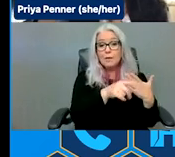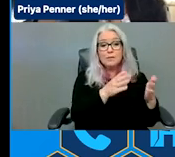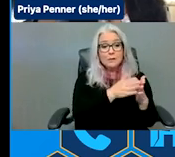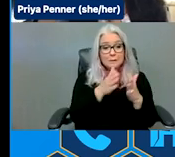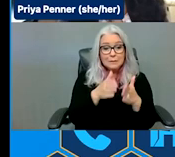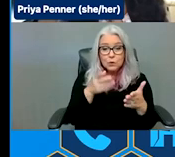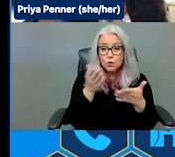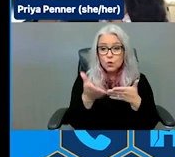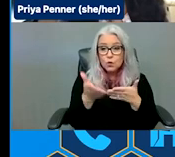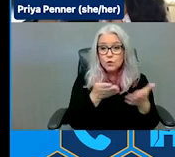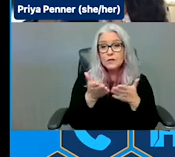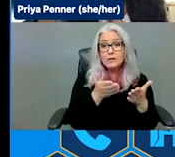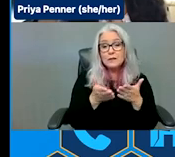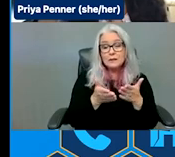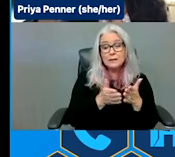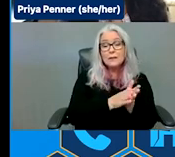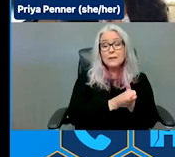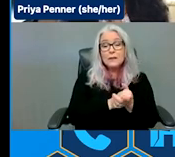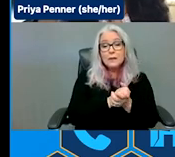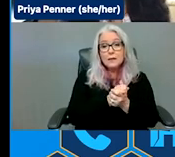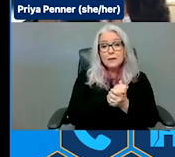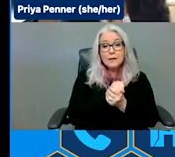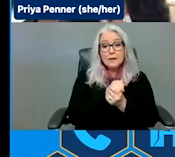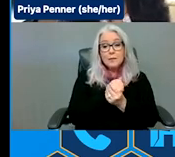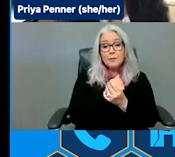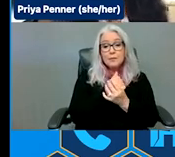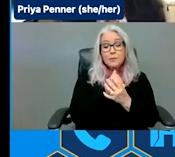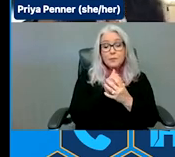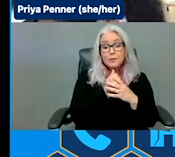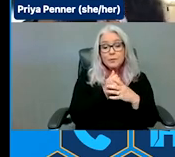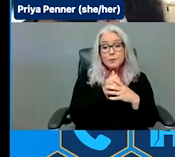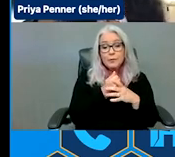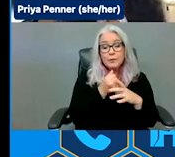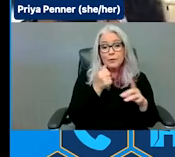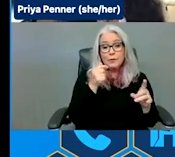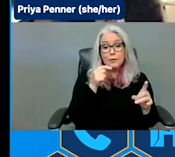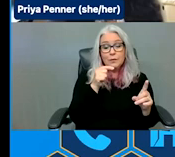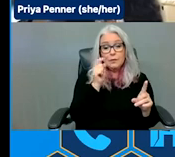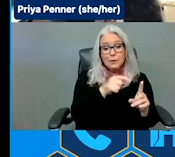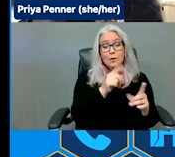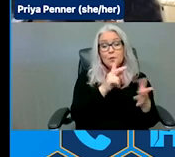these programs and services have an obligation, entities have an obligation to ensure